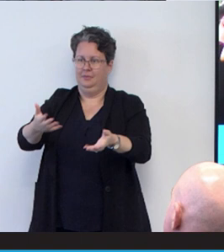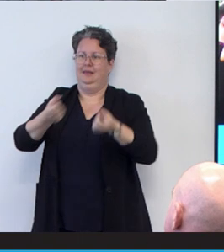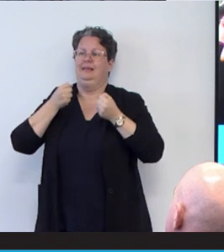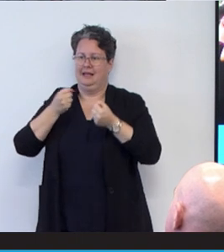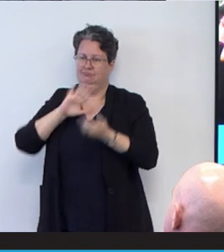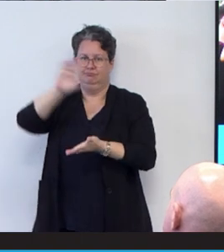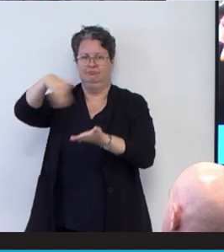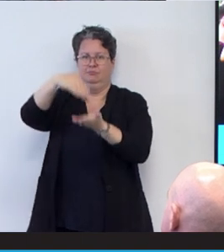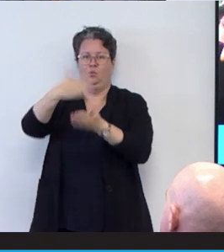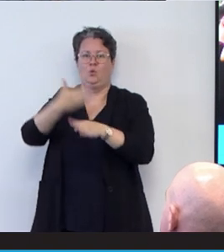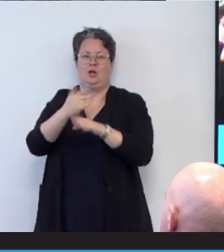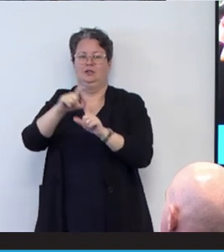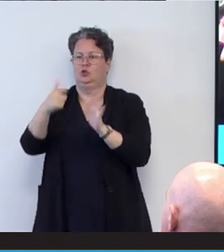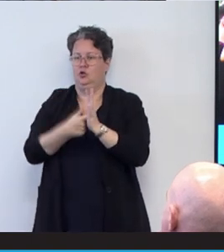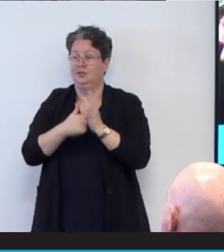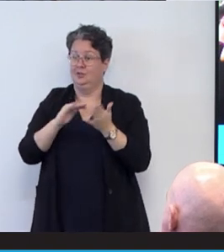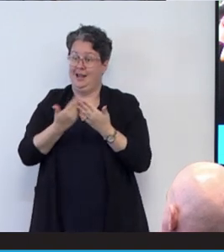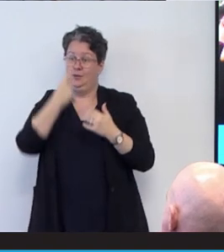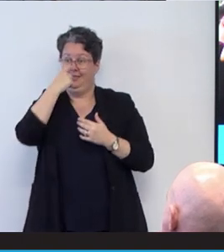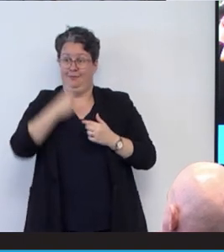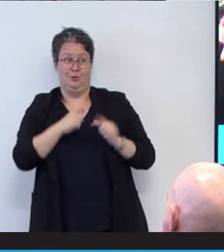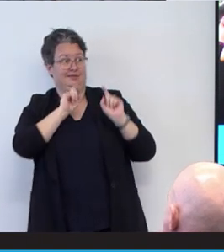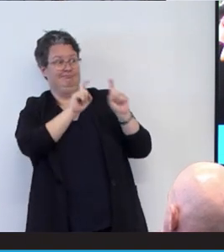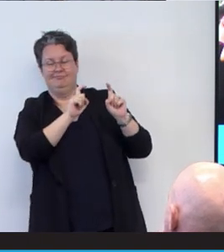And now it's sitting there as a part of Australian history,